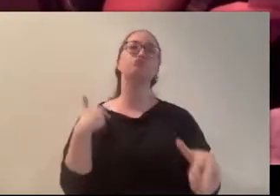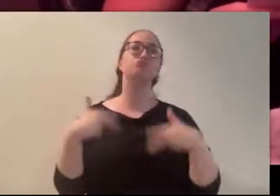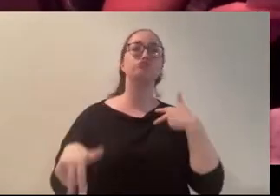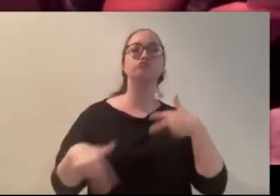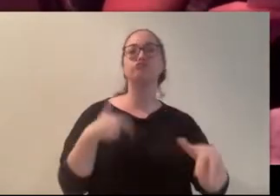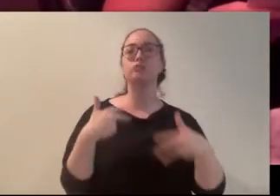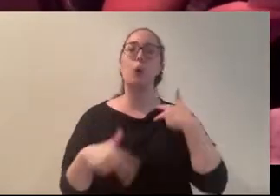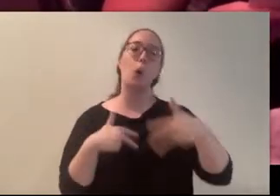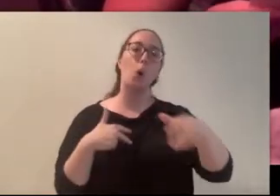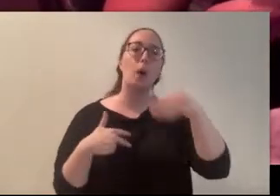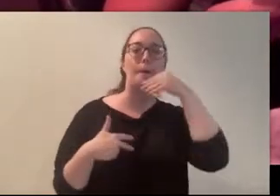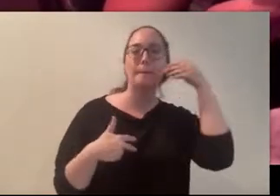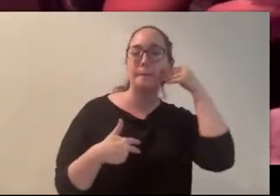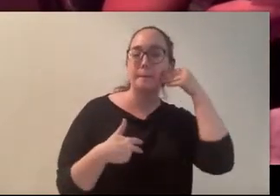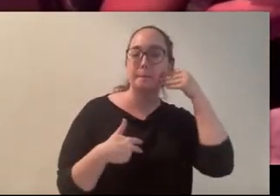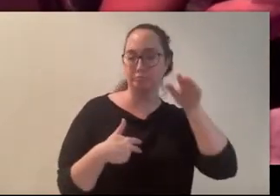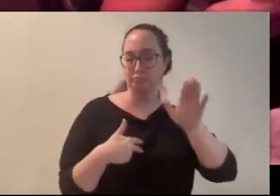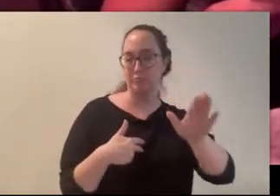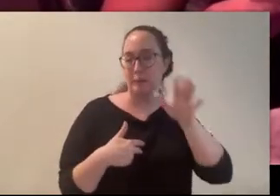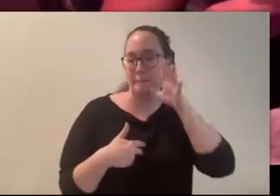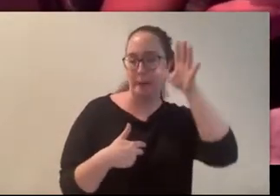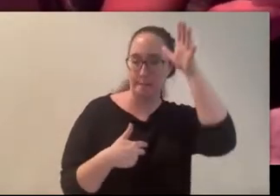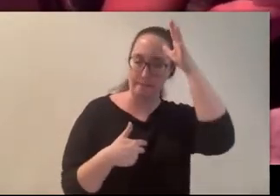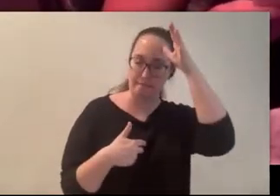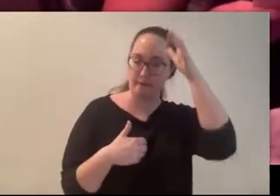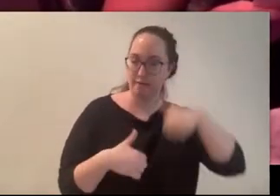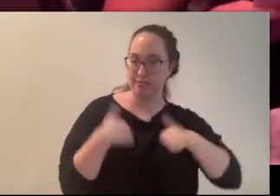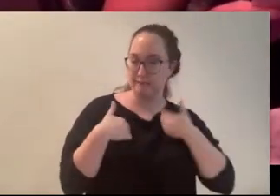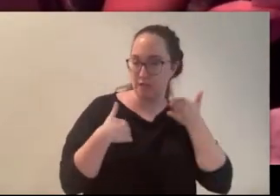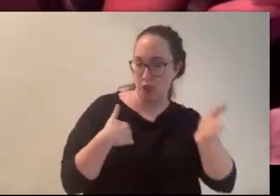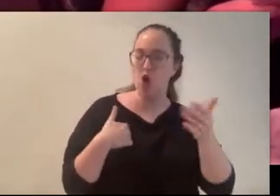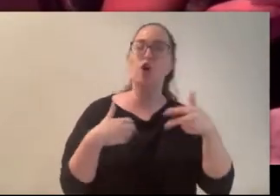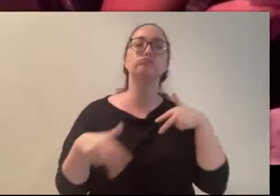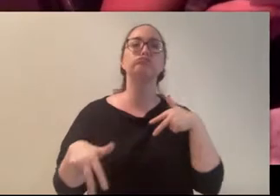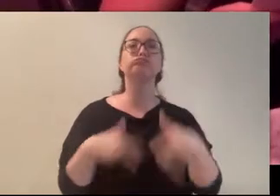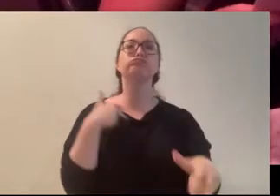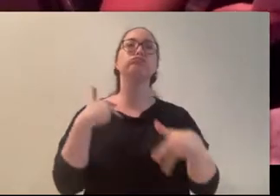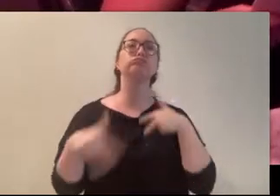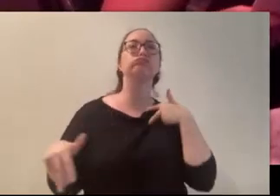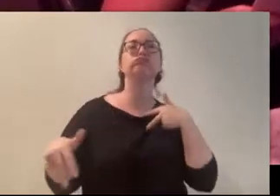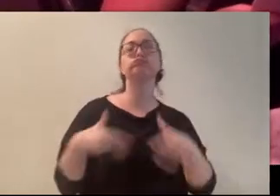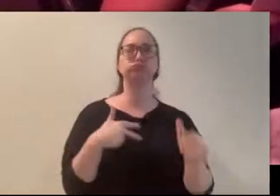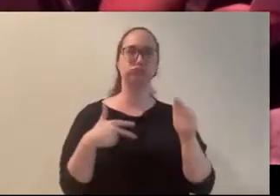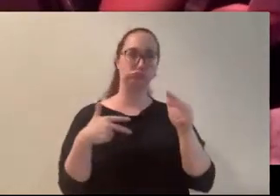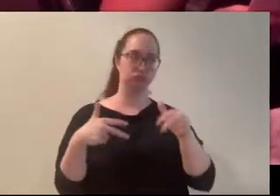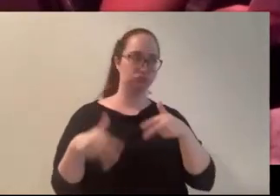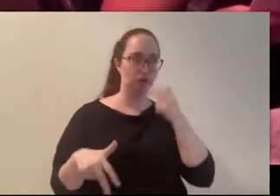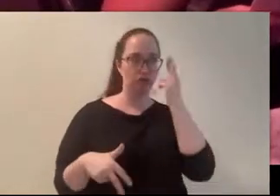parents one night after school when she realized she was being followed. She sped up and so did